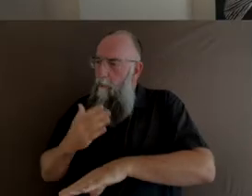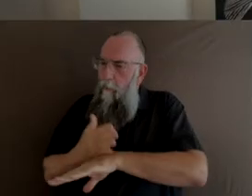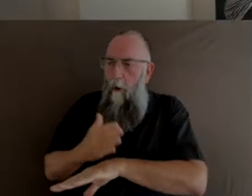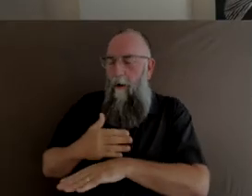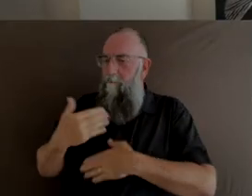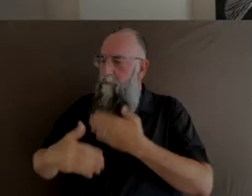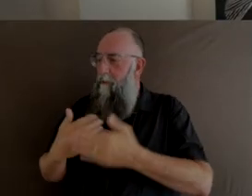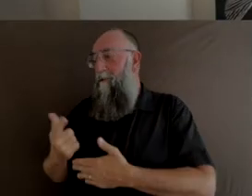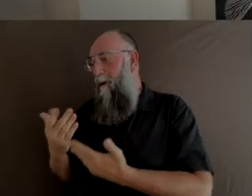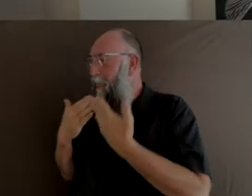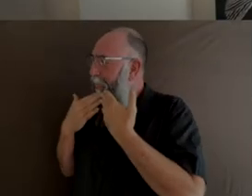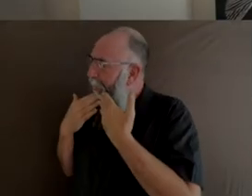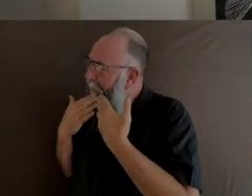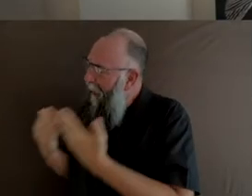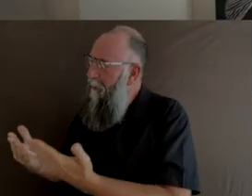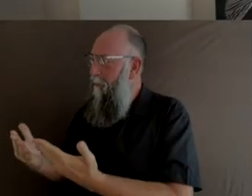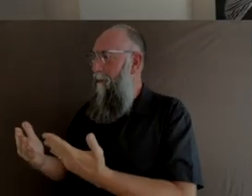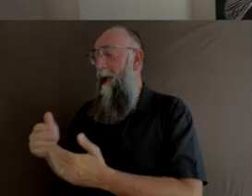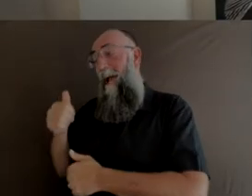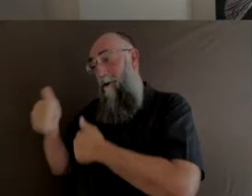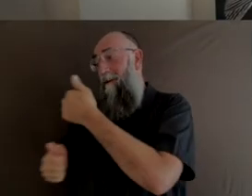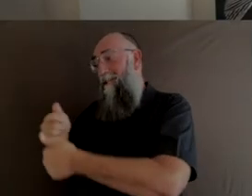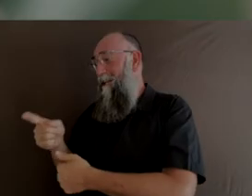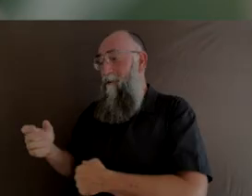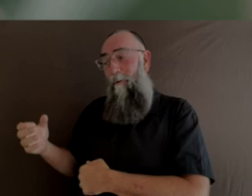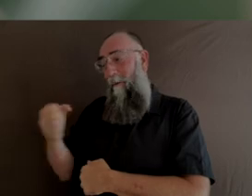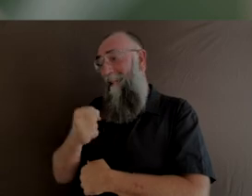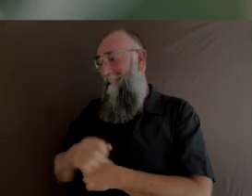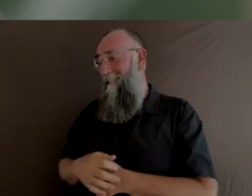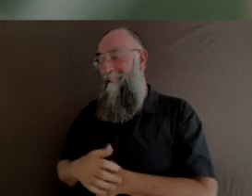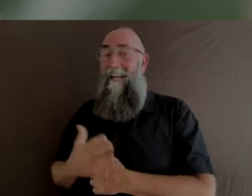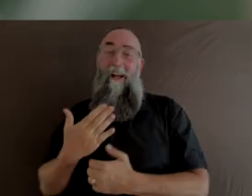So thank you so much for today and congratulations on winning this award. Thank you Lenine.